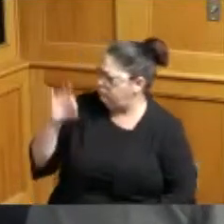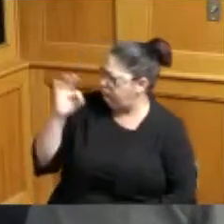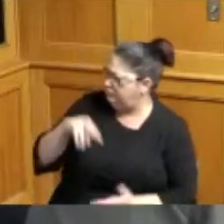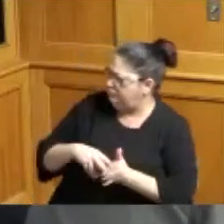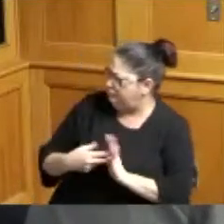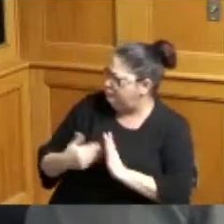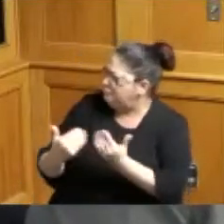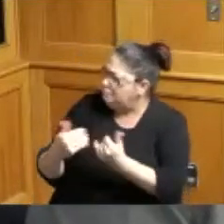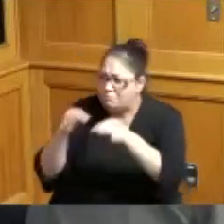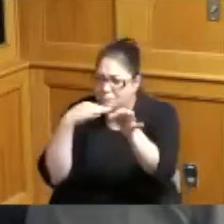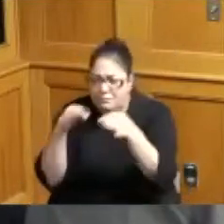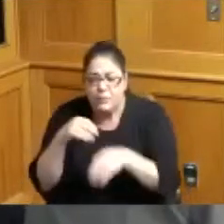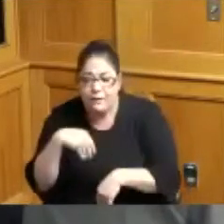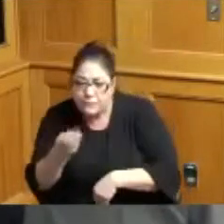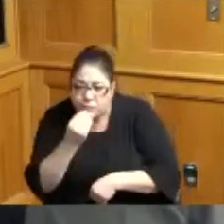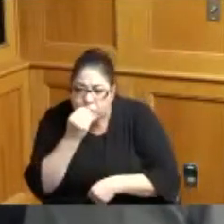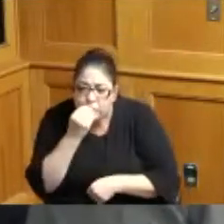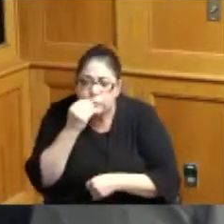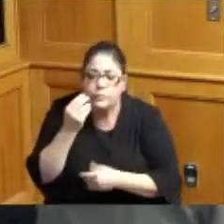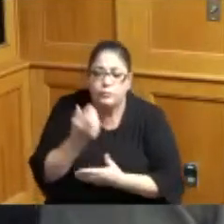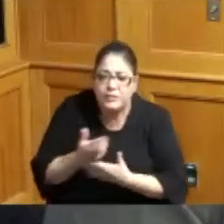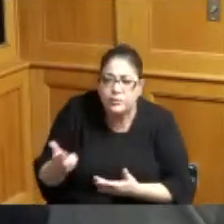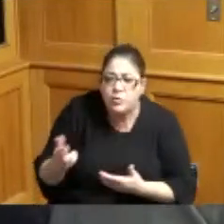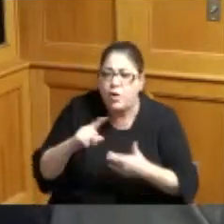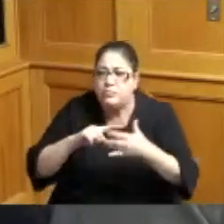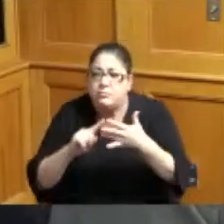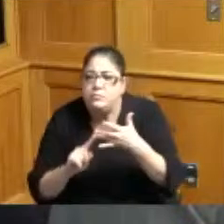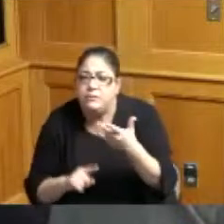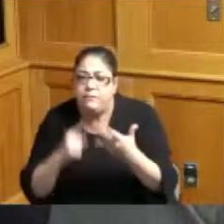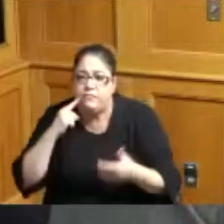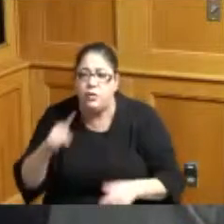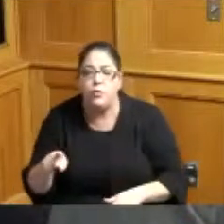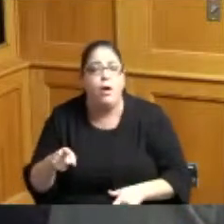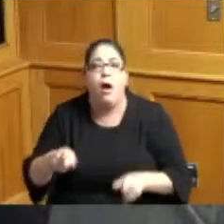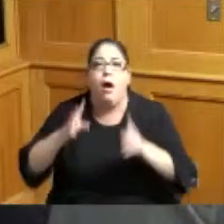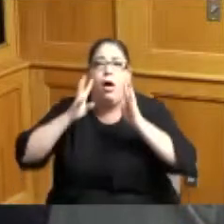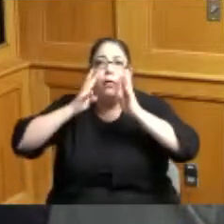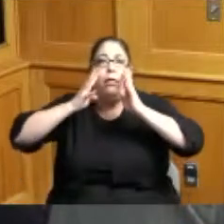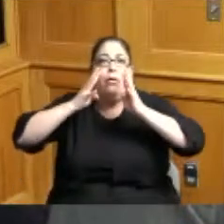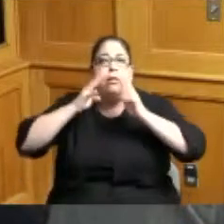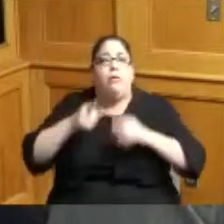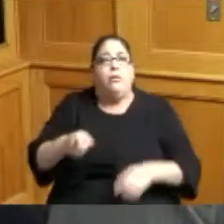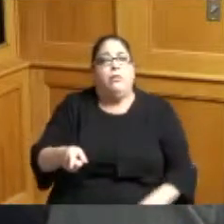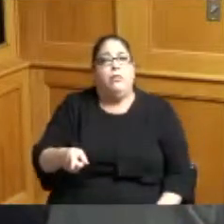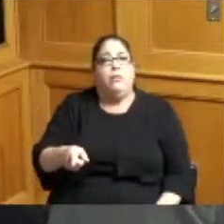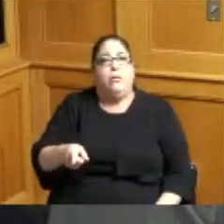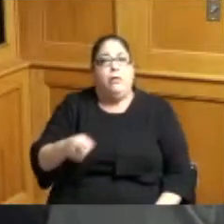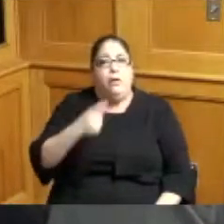for food and other resources and she started crying and she said I just can't believe this